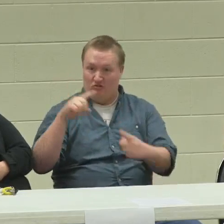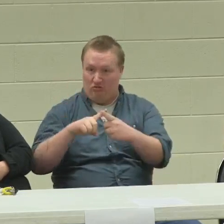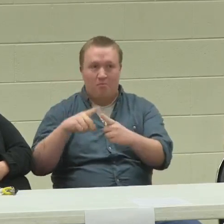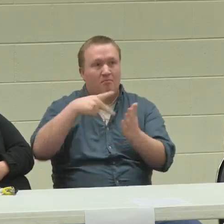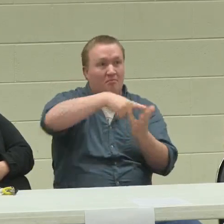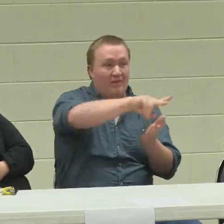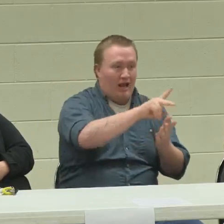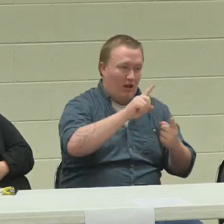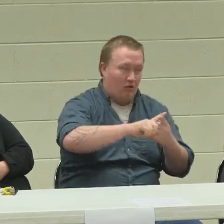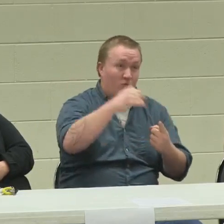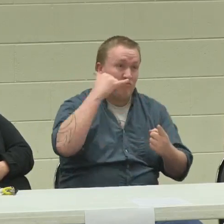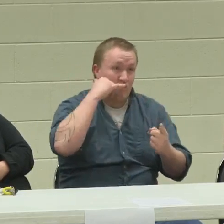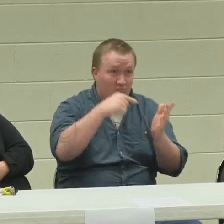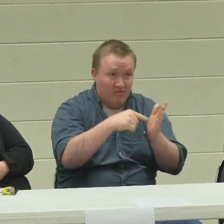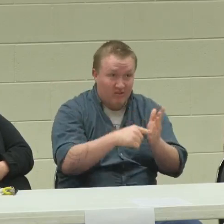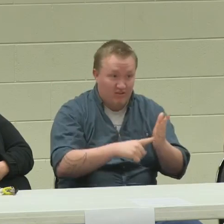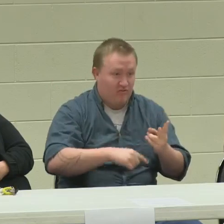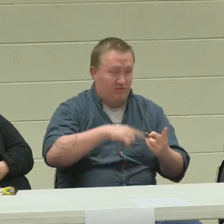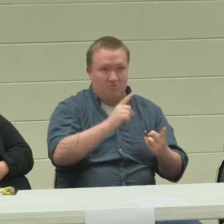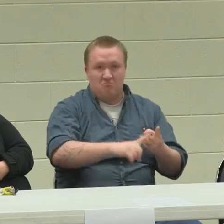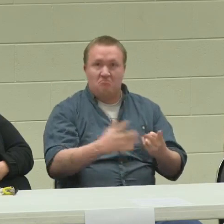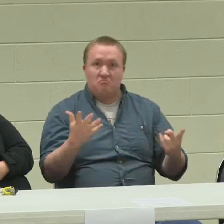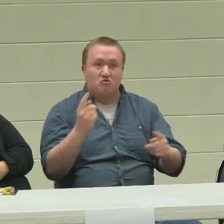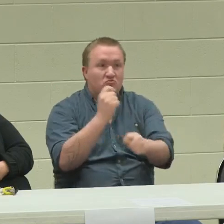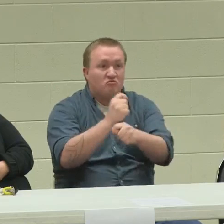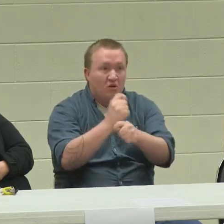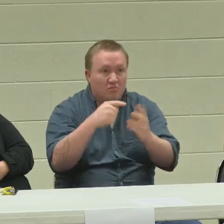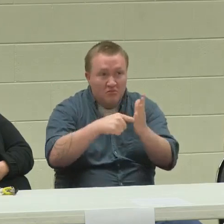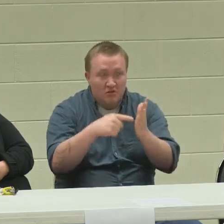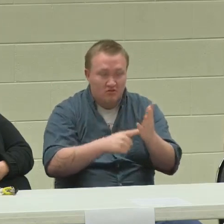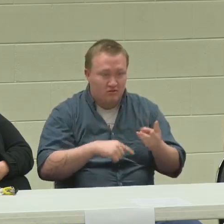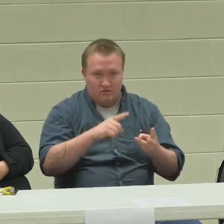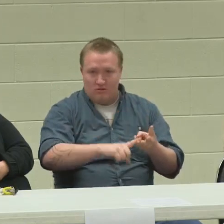and that's to pay your phone bill,